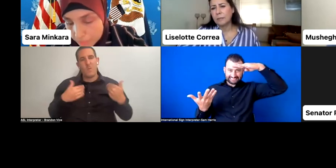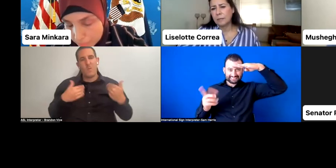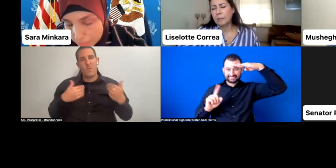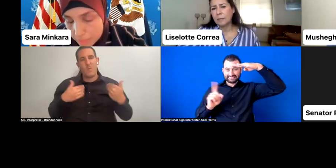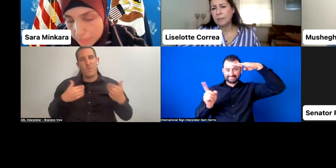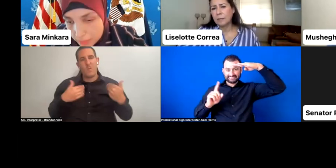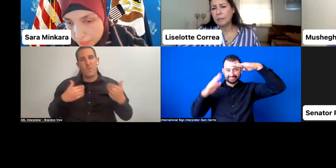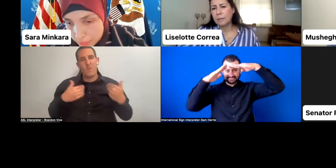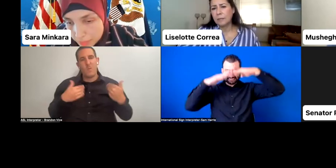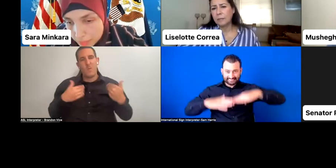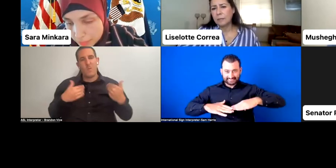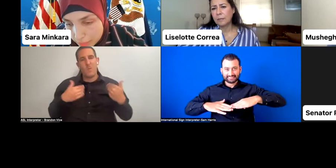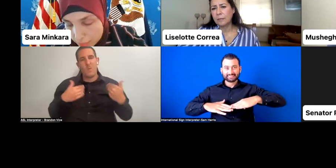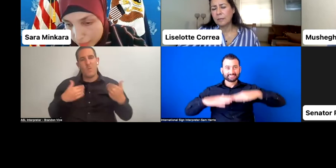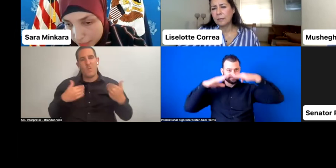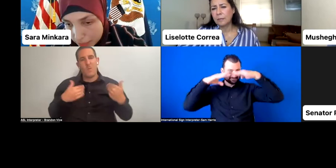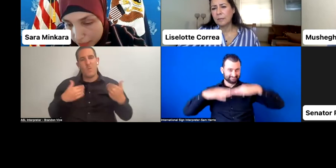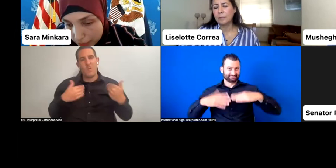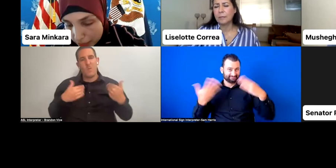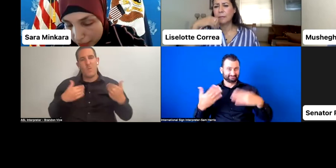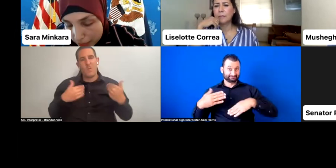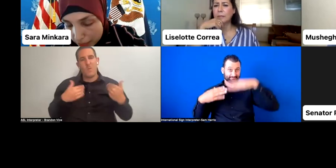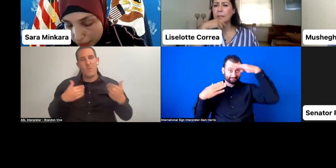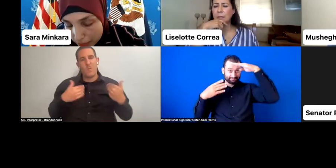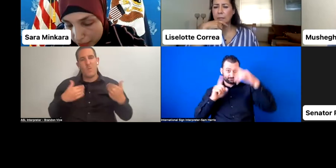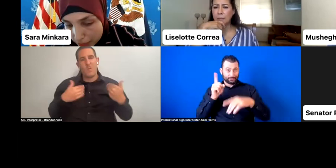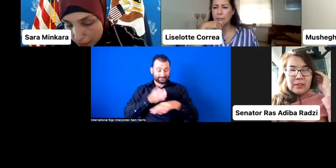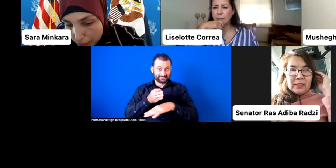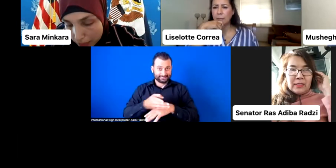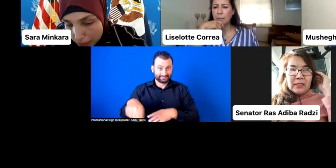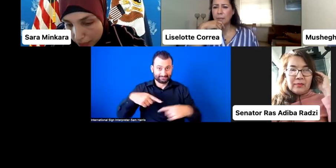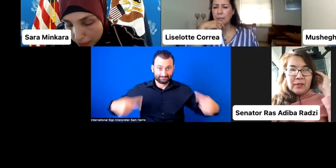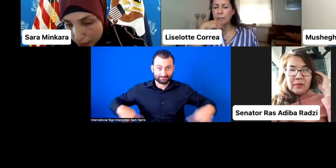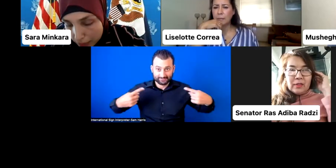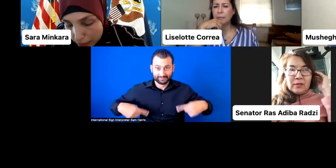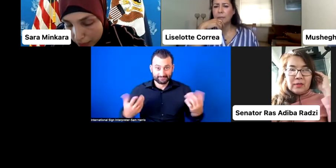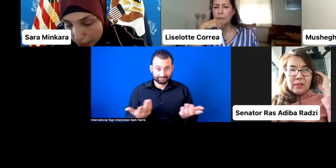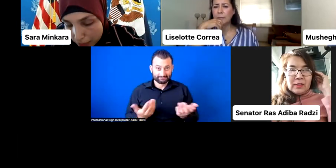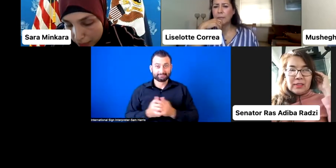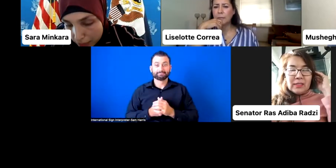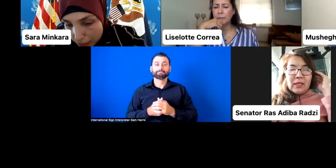And of course, it's not easy for us to have sign language interpreters at the different constituencies,